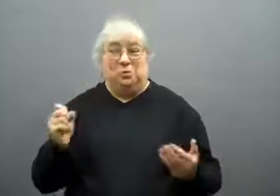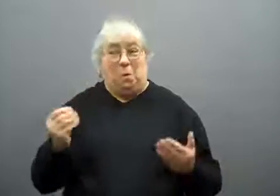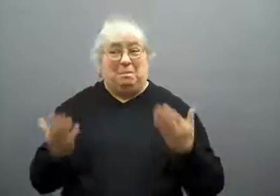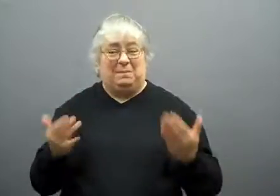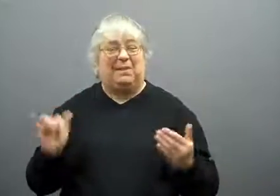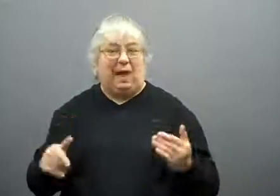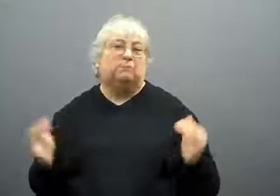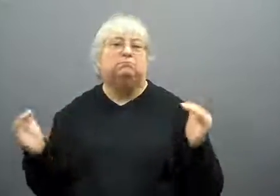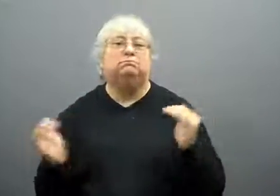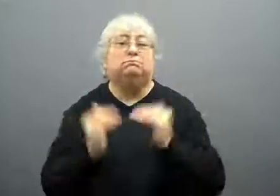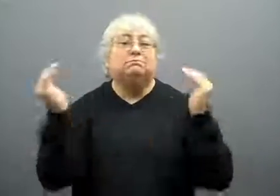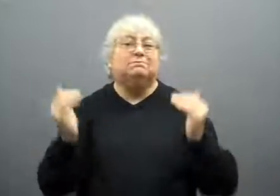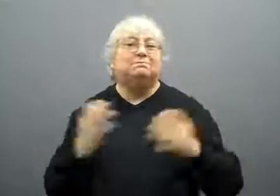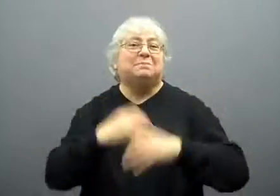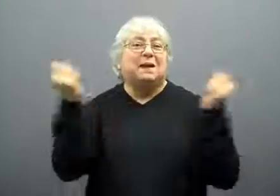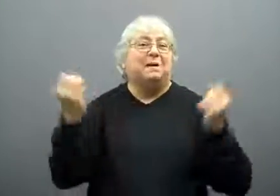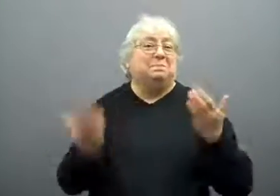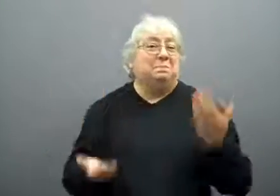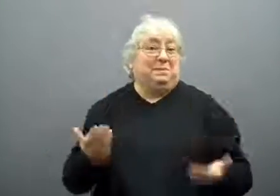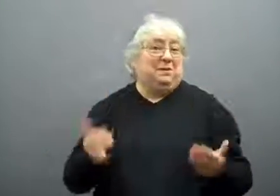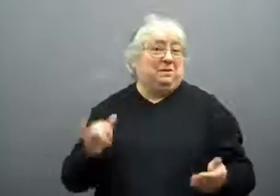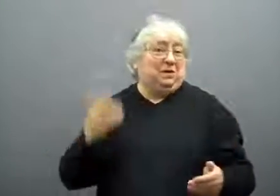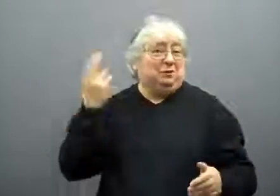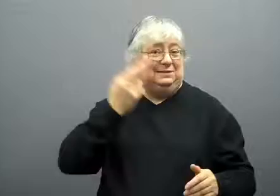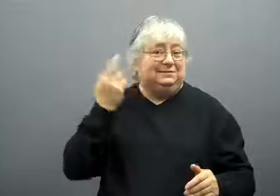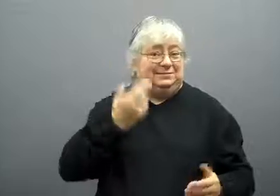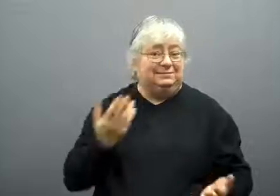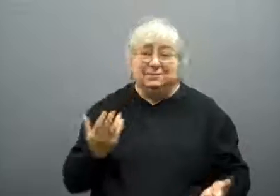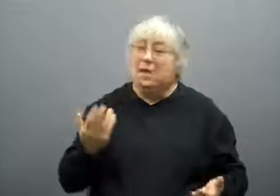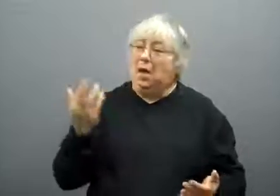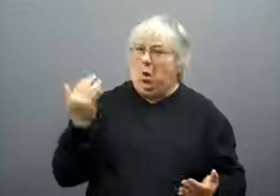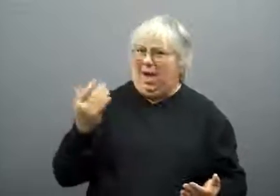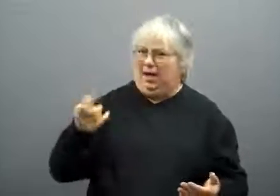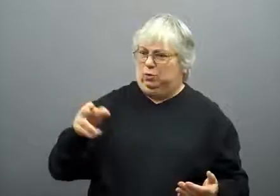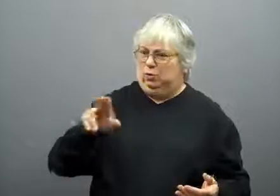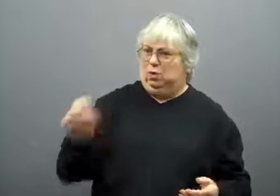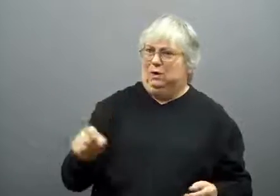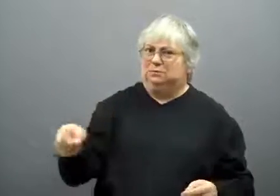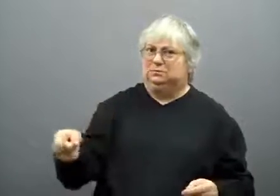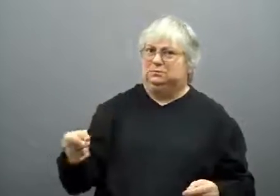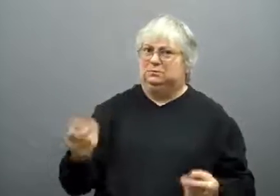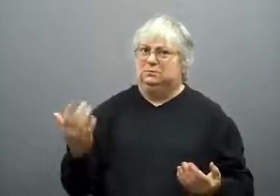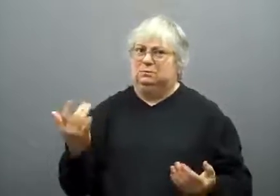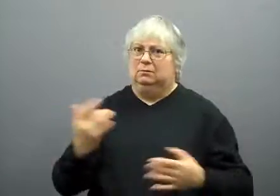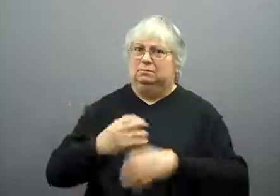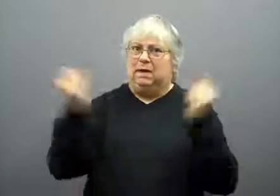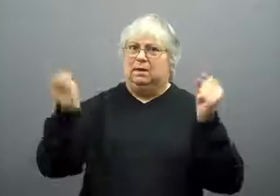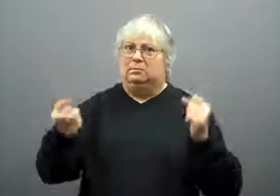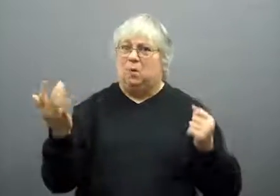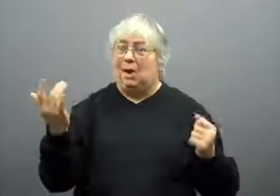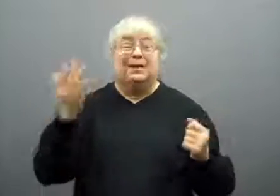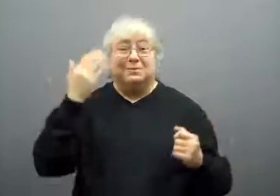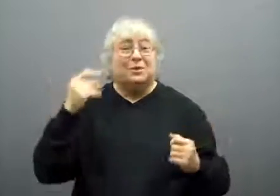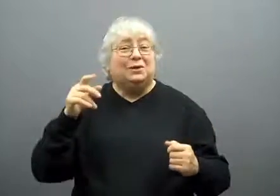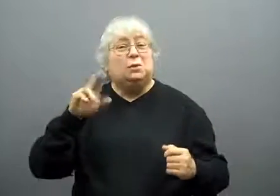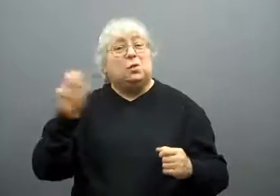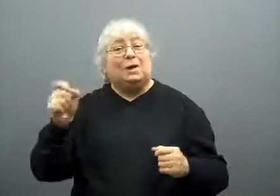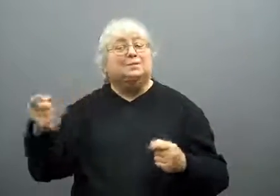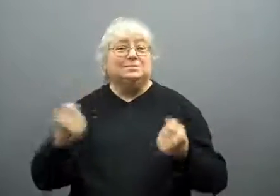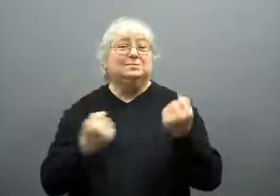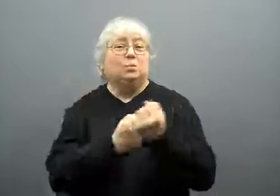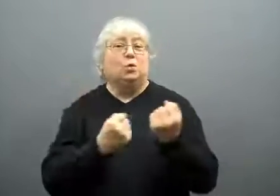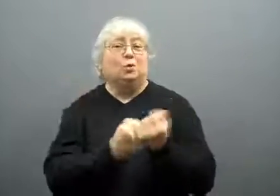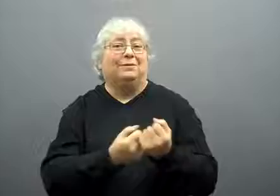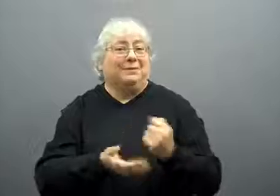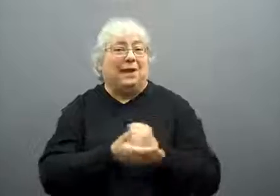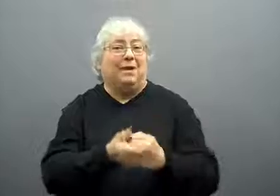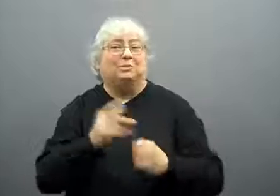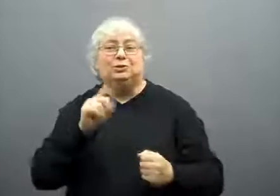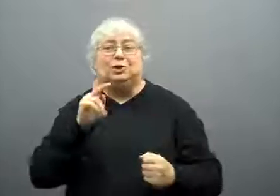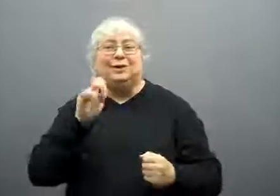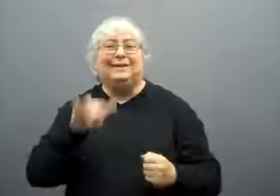The bombing may be related to that.